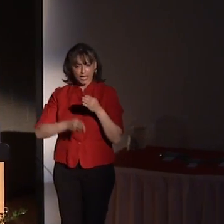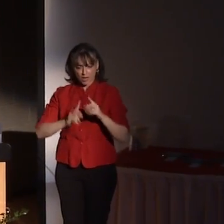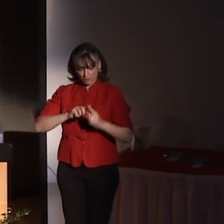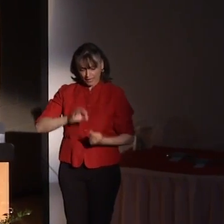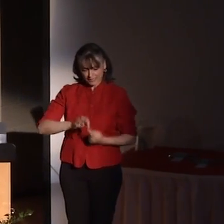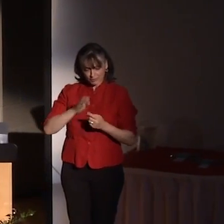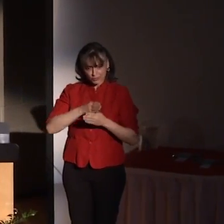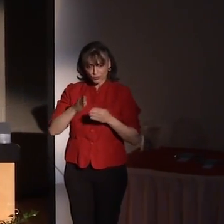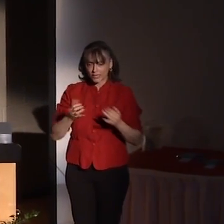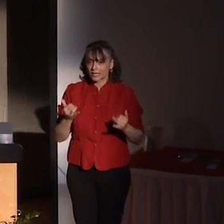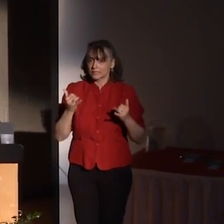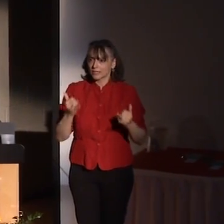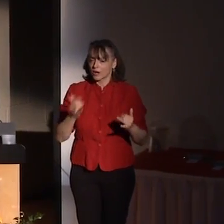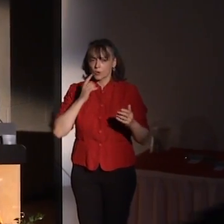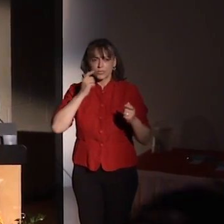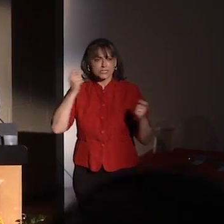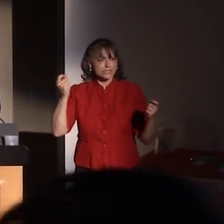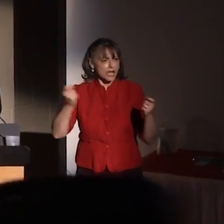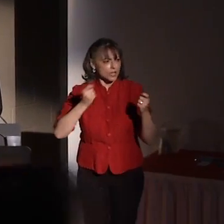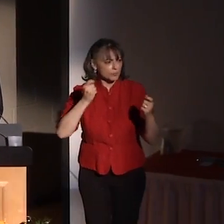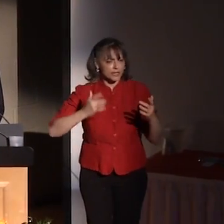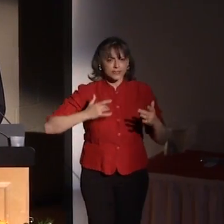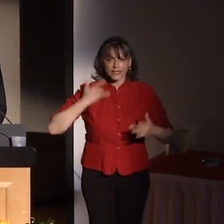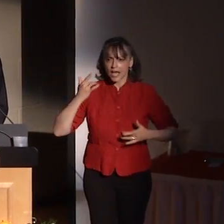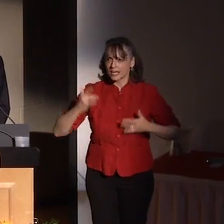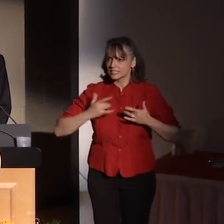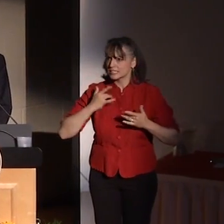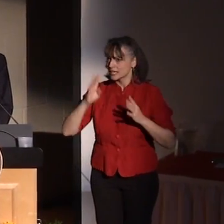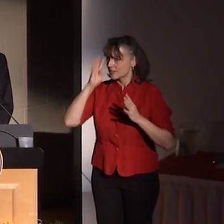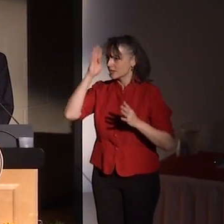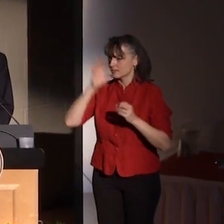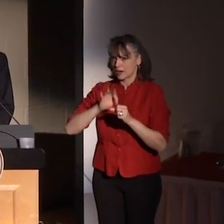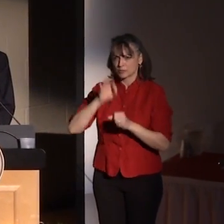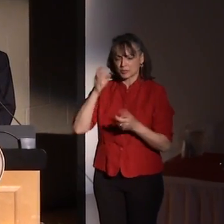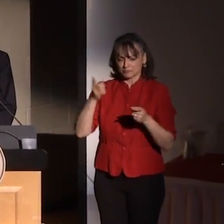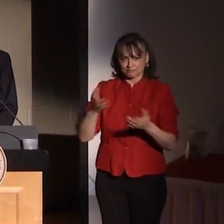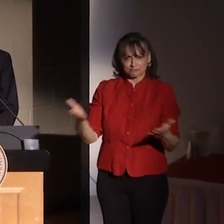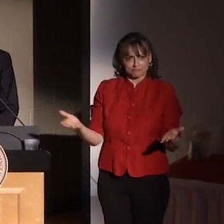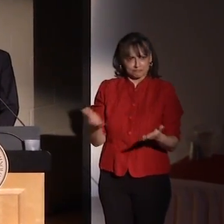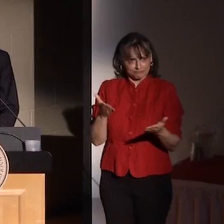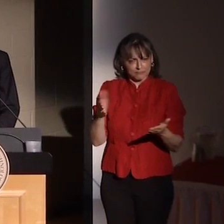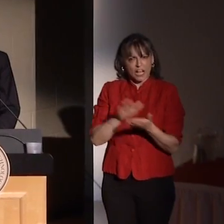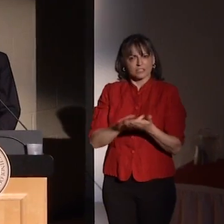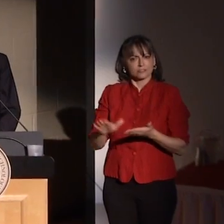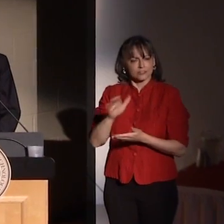incredible energy and innovative spirit found on this campus every day.